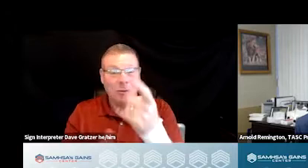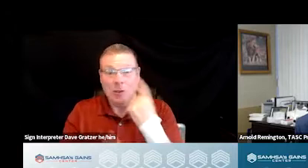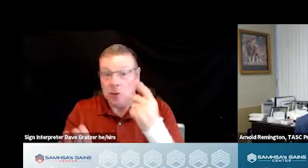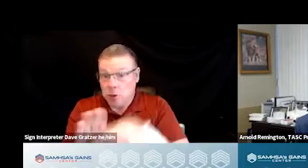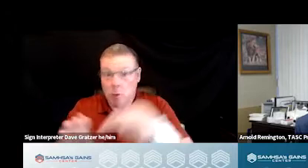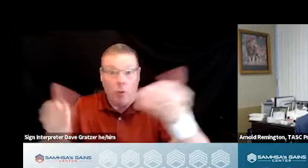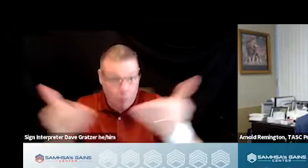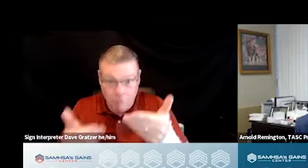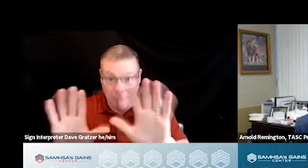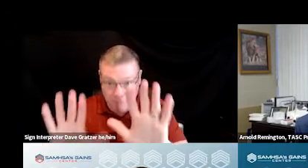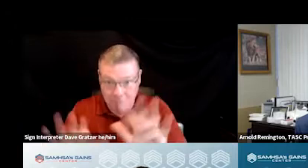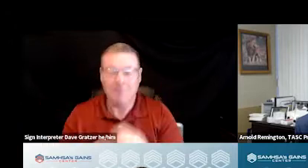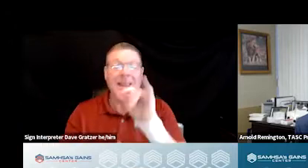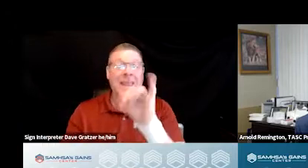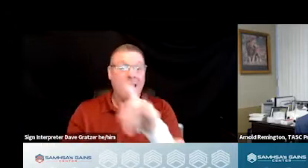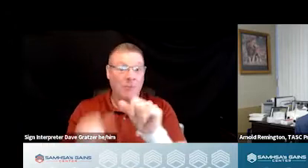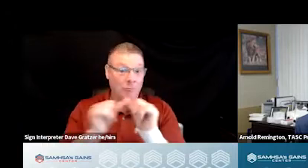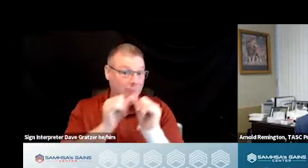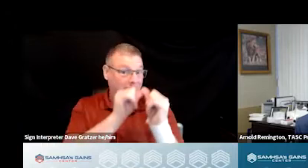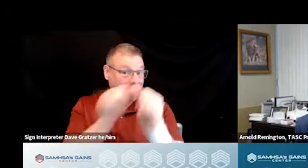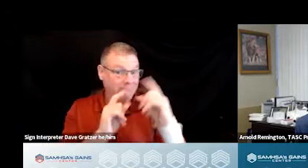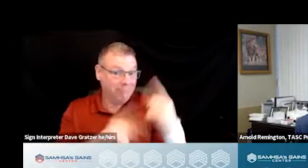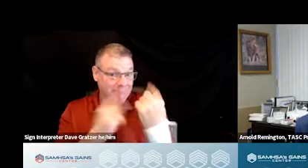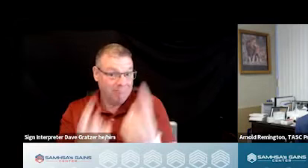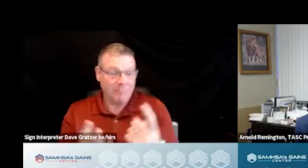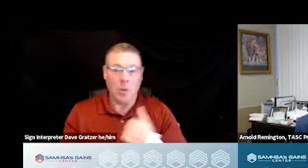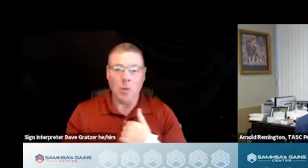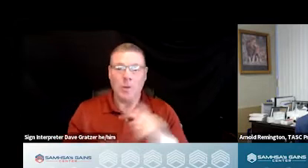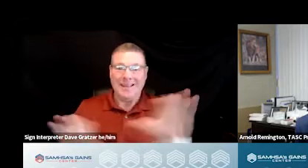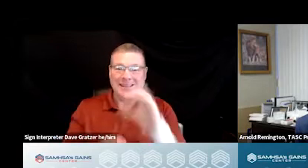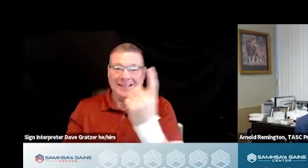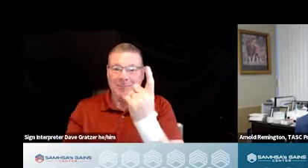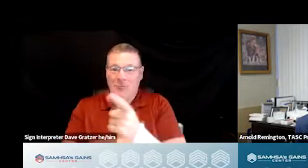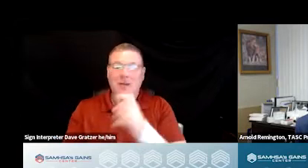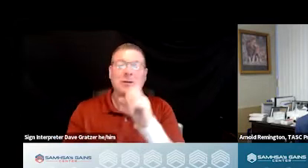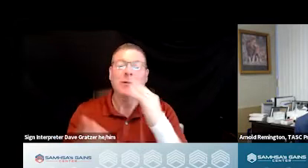And if you are stayed with us, I guess we did something right. So thanks for staying with us.